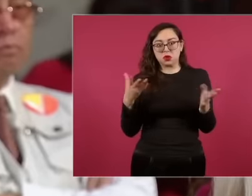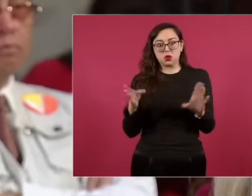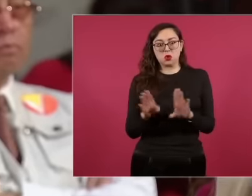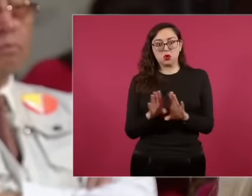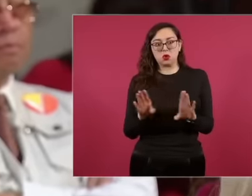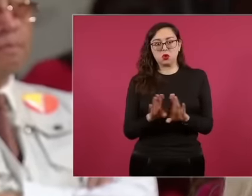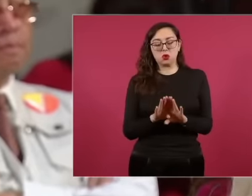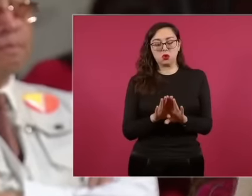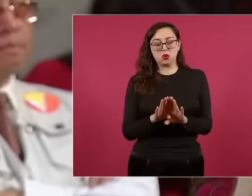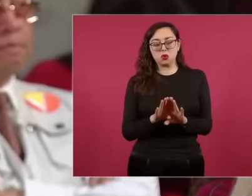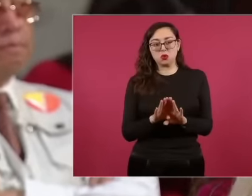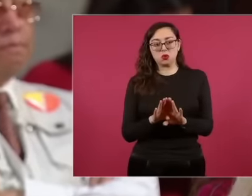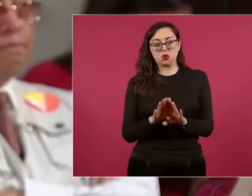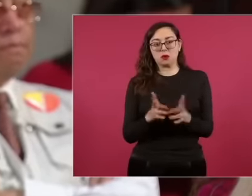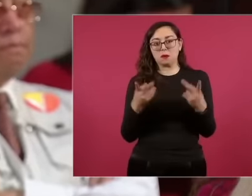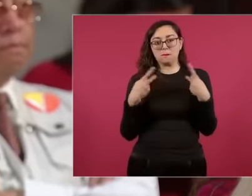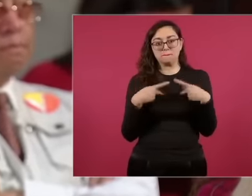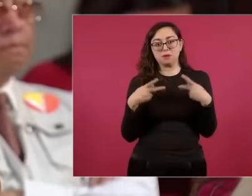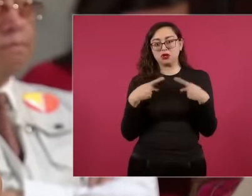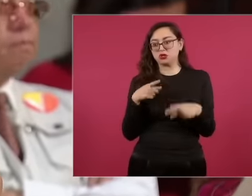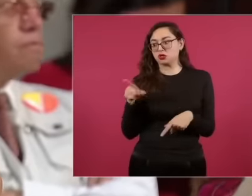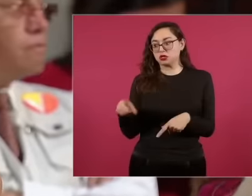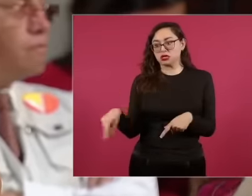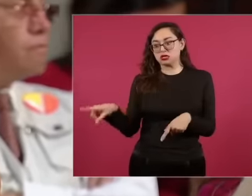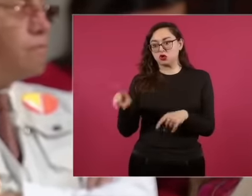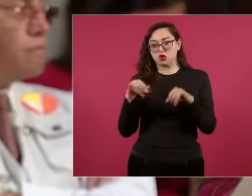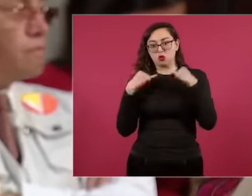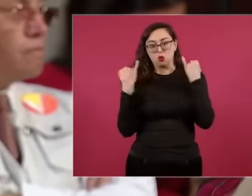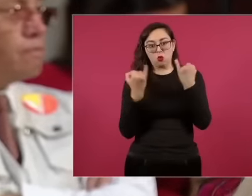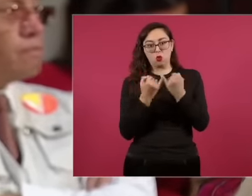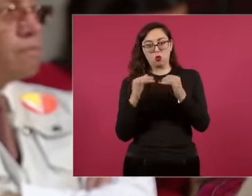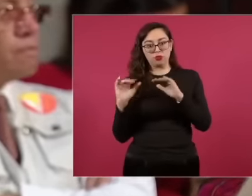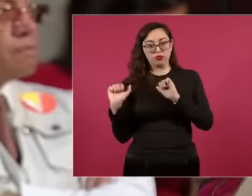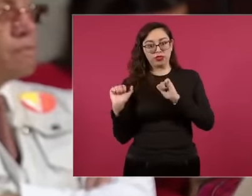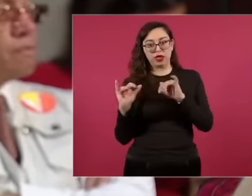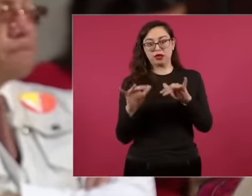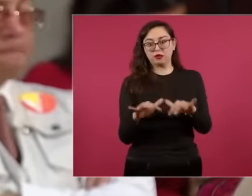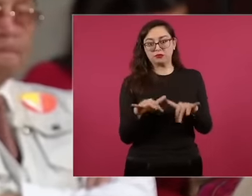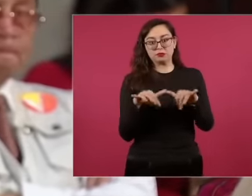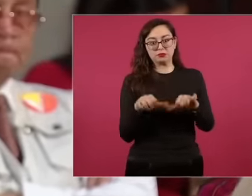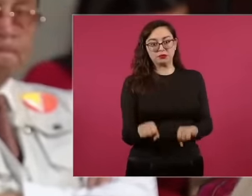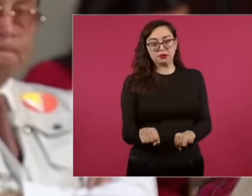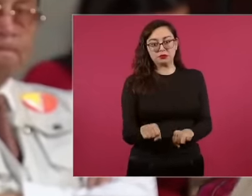board and they didn't let the board close so those 10 cases are